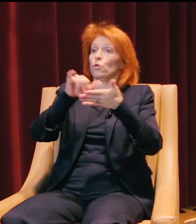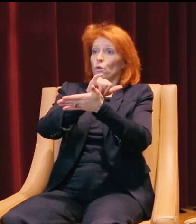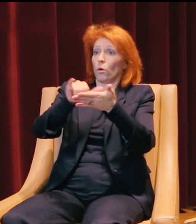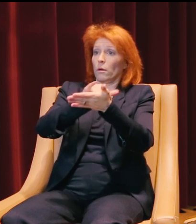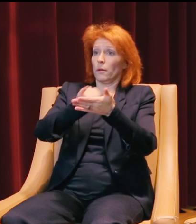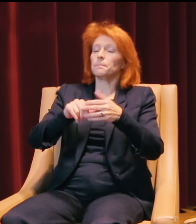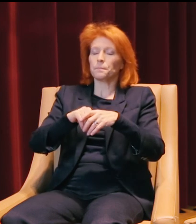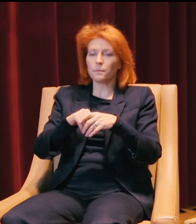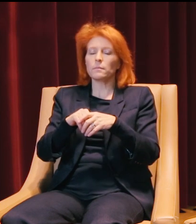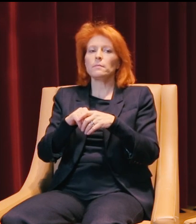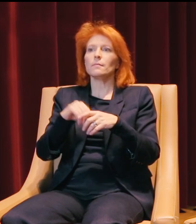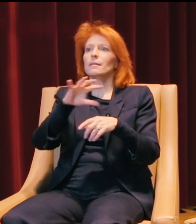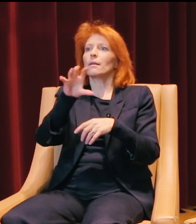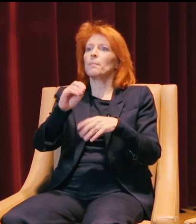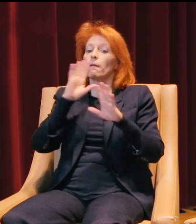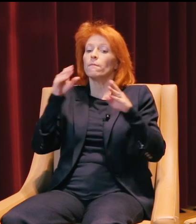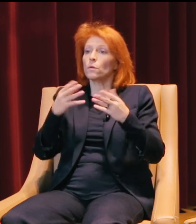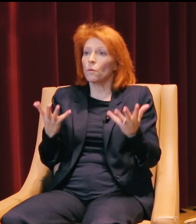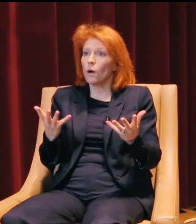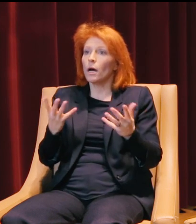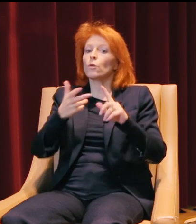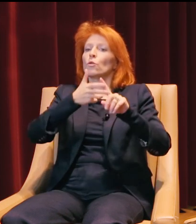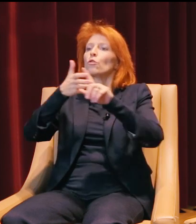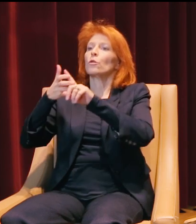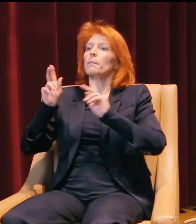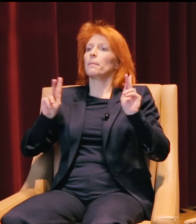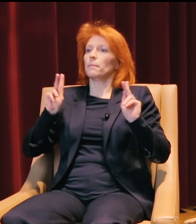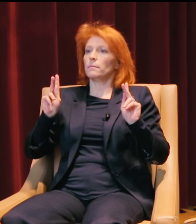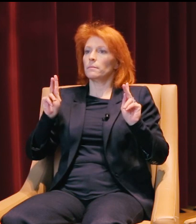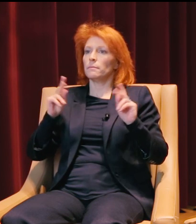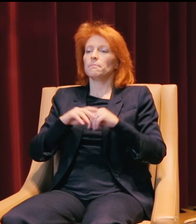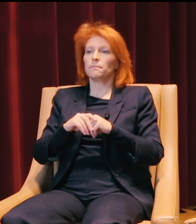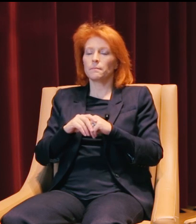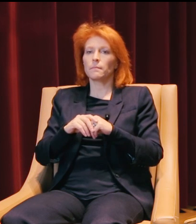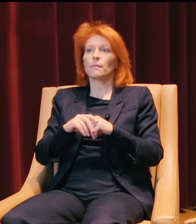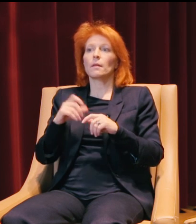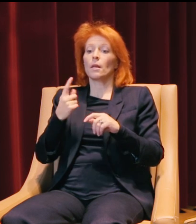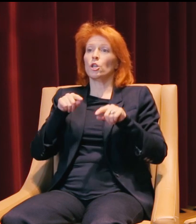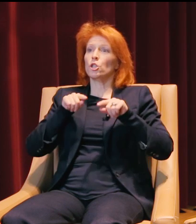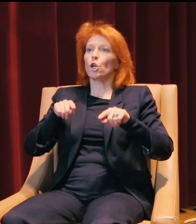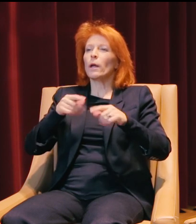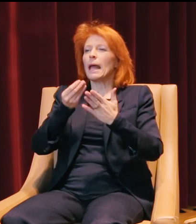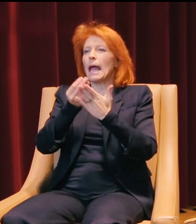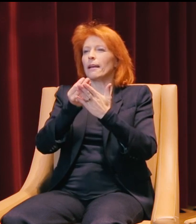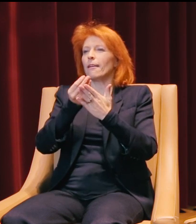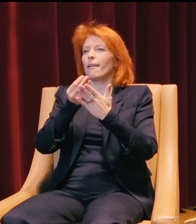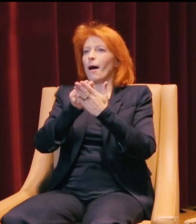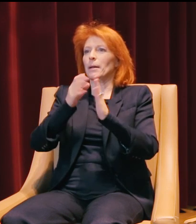and his company focused on recruiting people. Well during the economic recession in 2008,